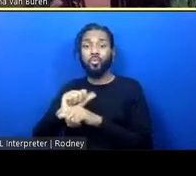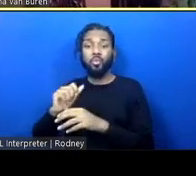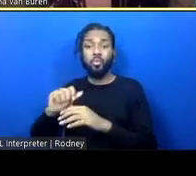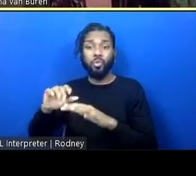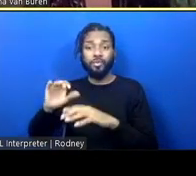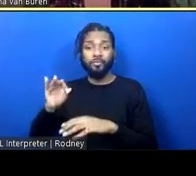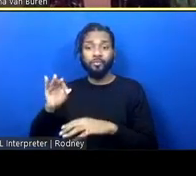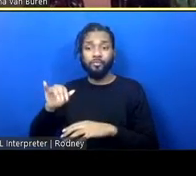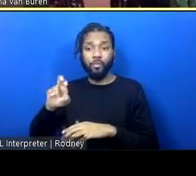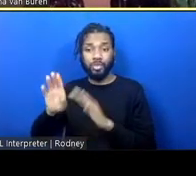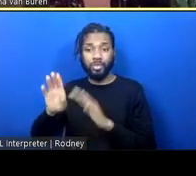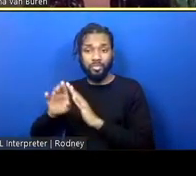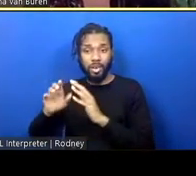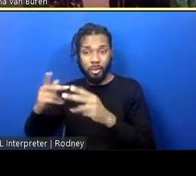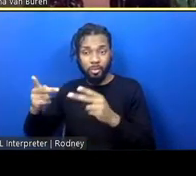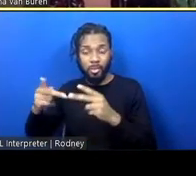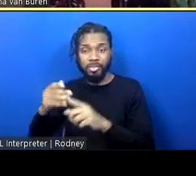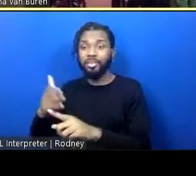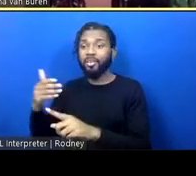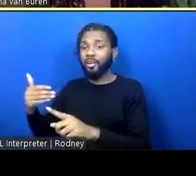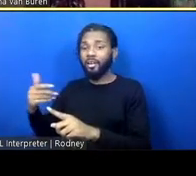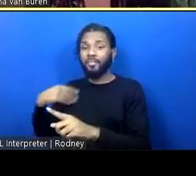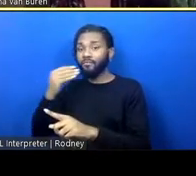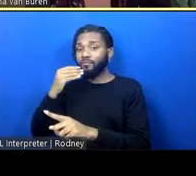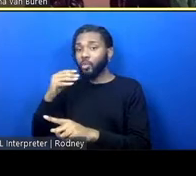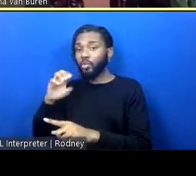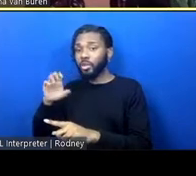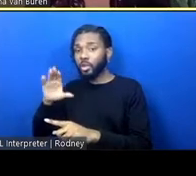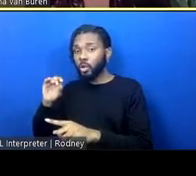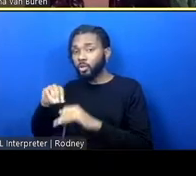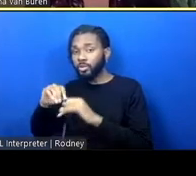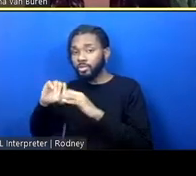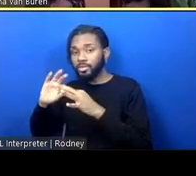we have a food ecosystem and a restaurant, daily needs, social retail,